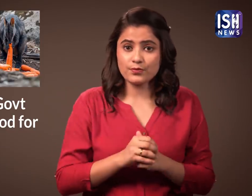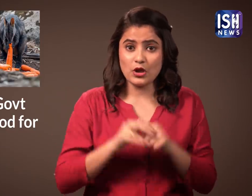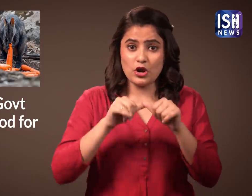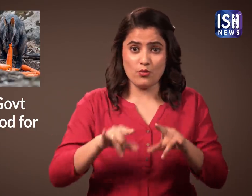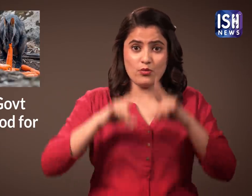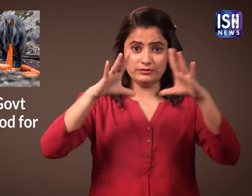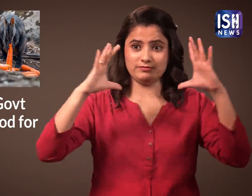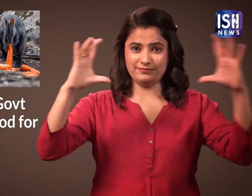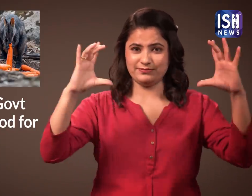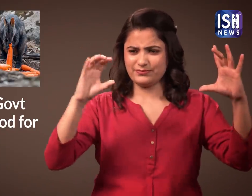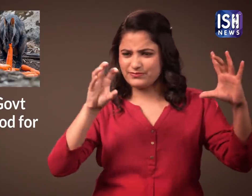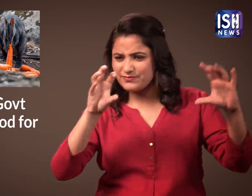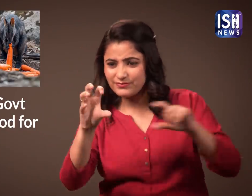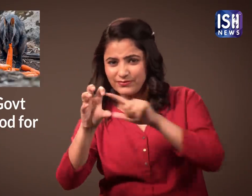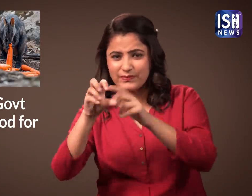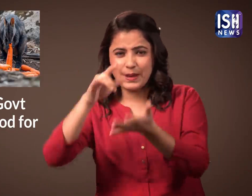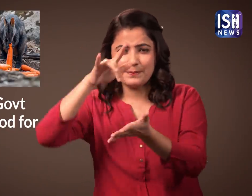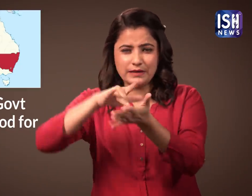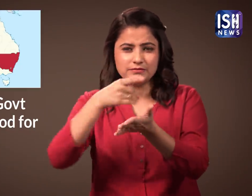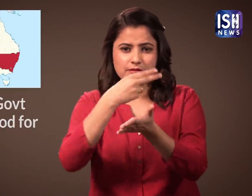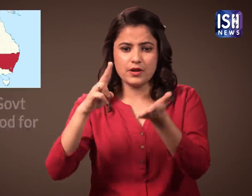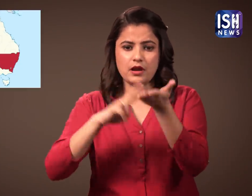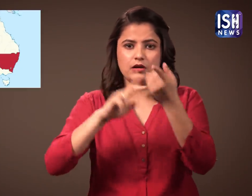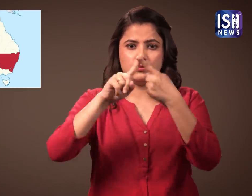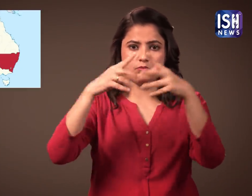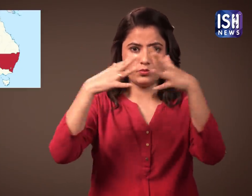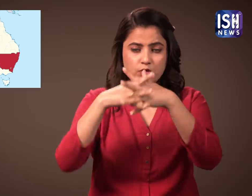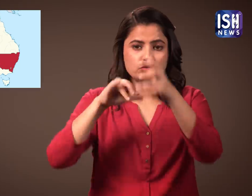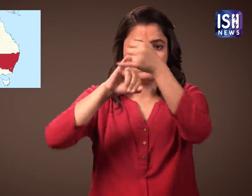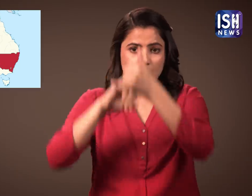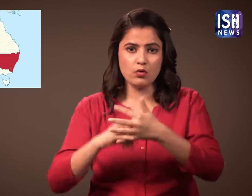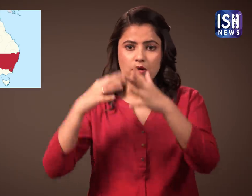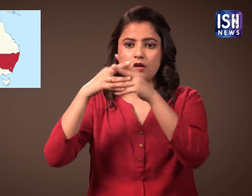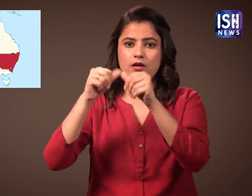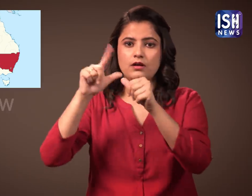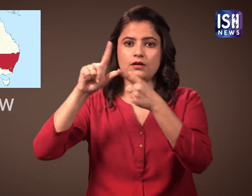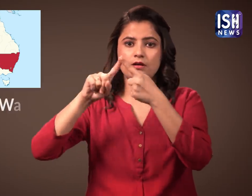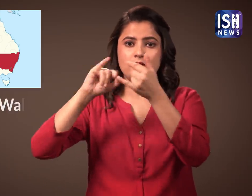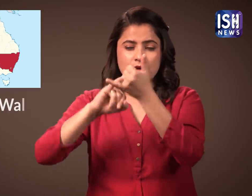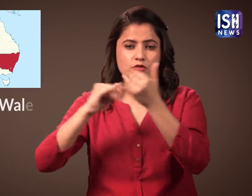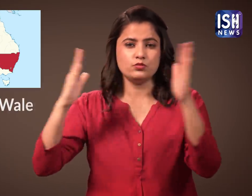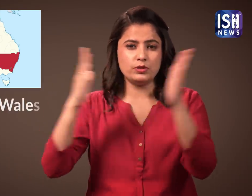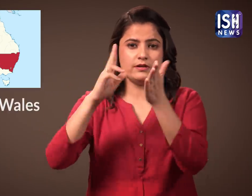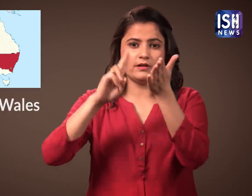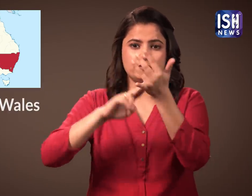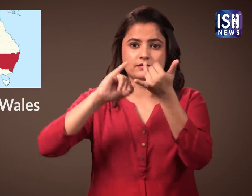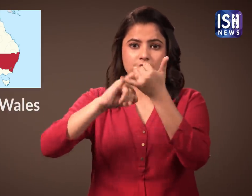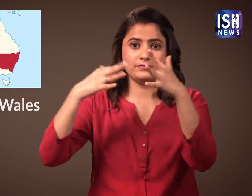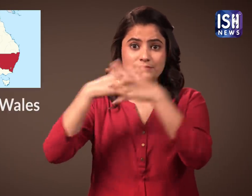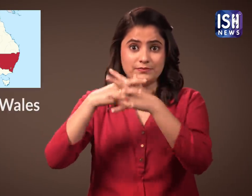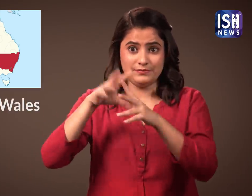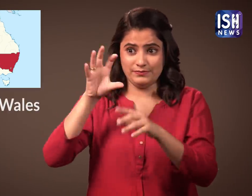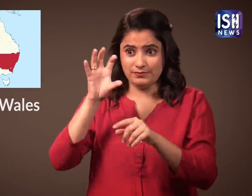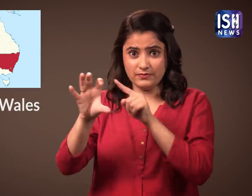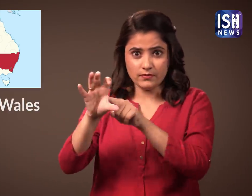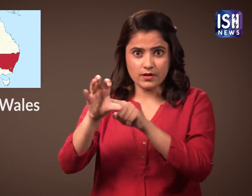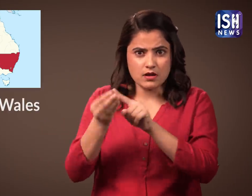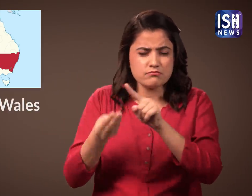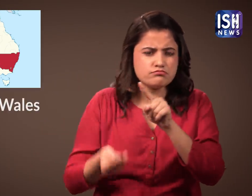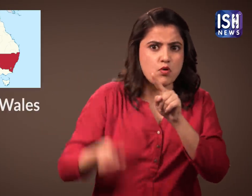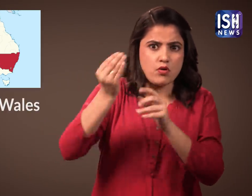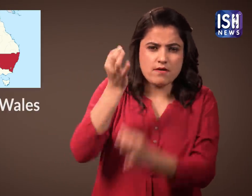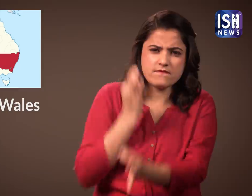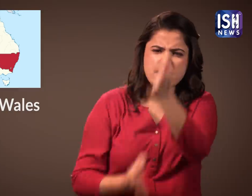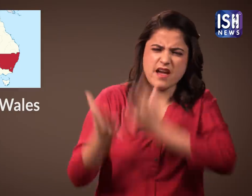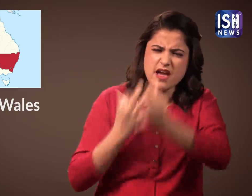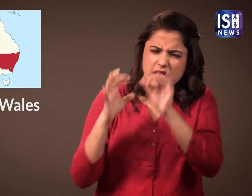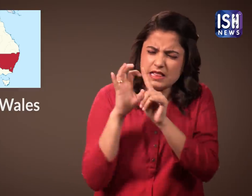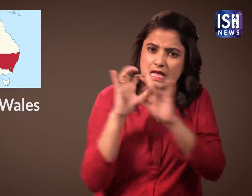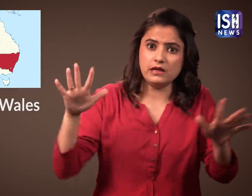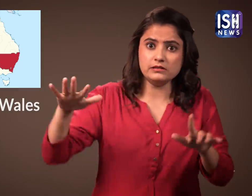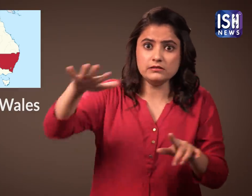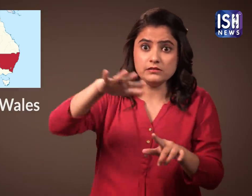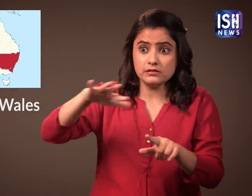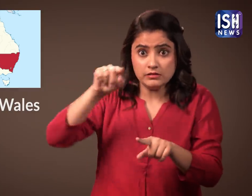New South Wales (NSW) is the worst-affected in the Australian bushfires and